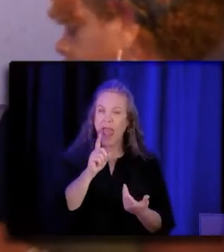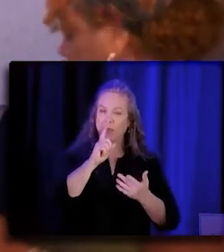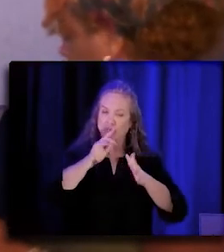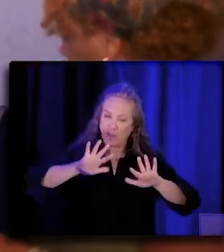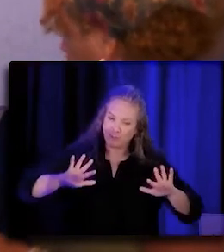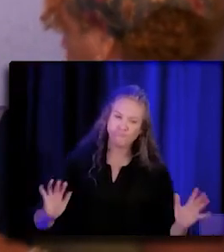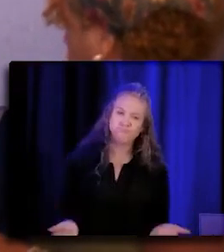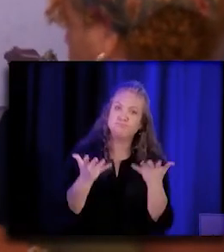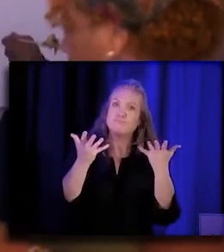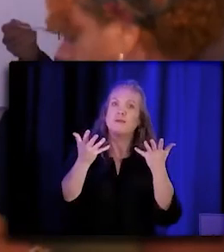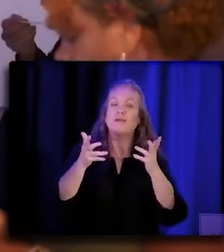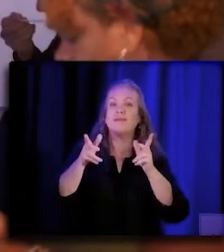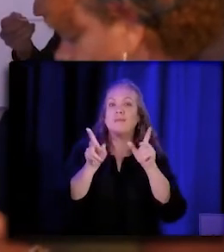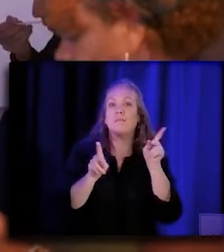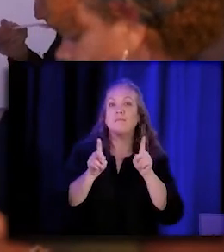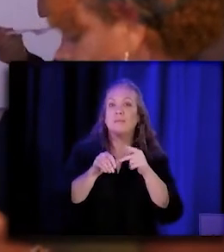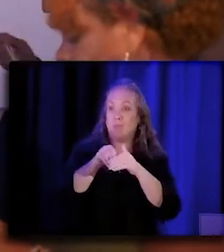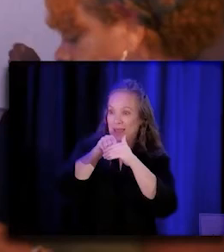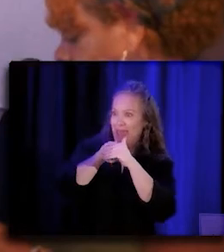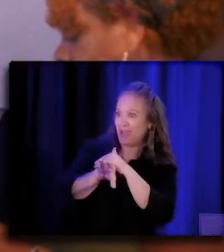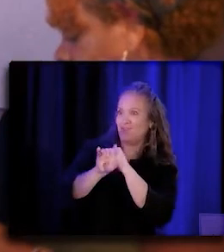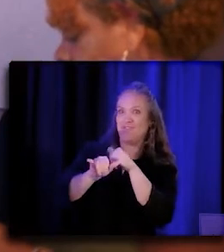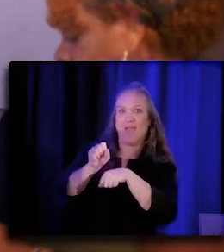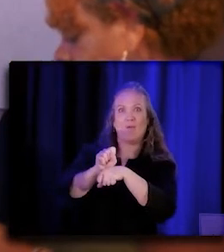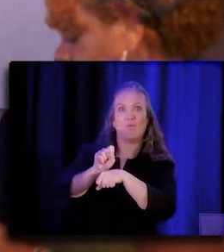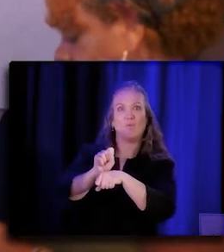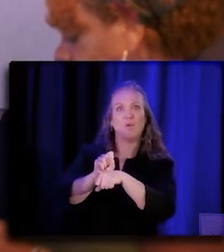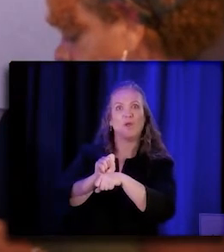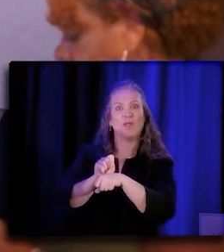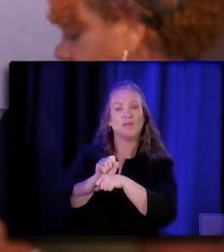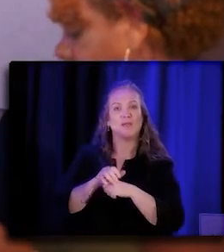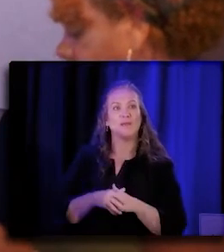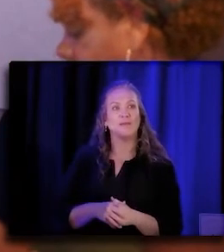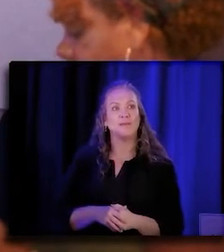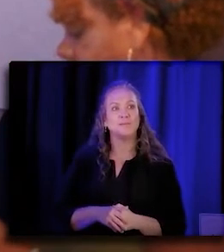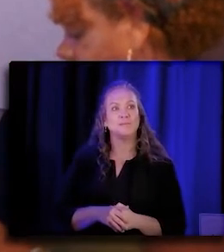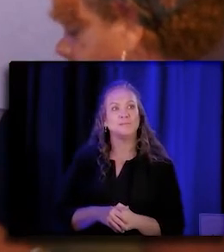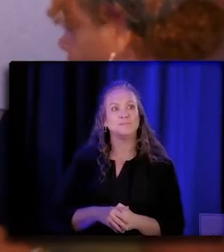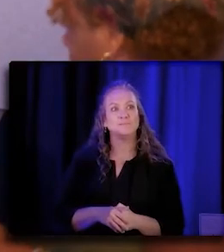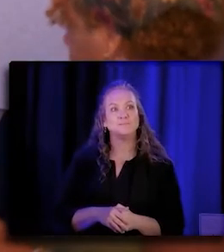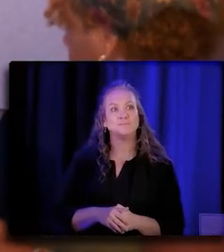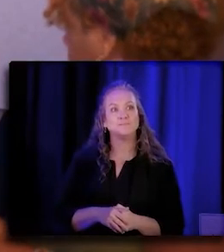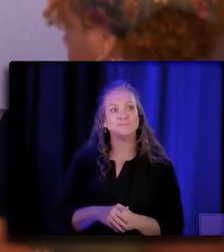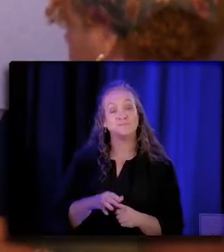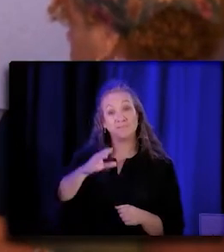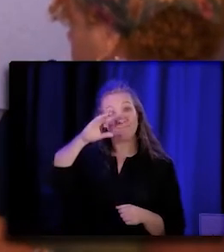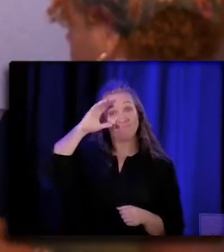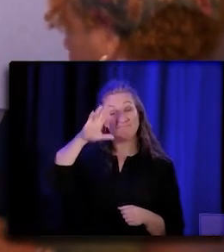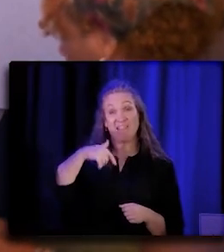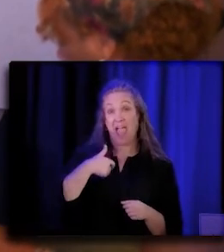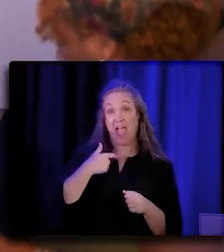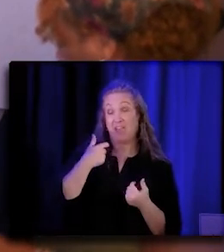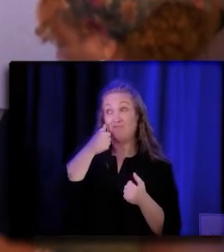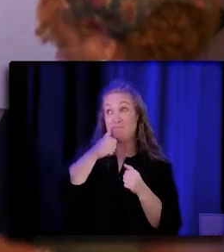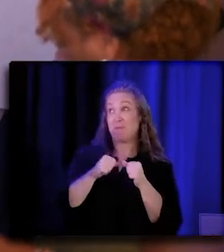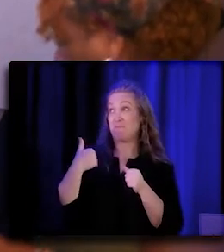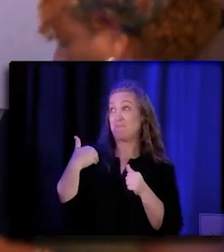who are entering into this workforce into this space? I remember when we were running Sacramento Whole Person Care Pilot,